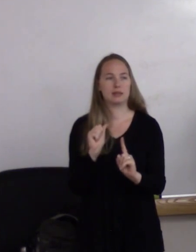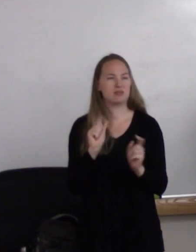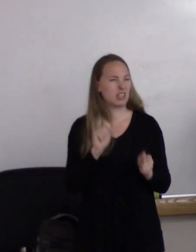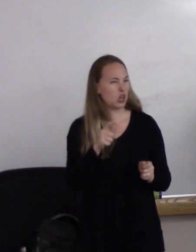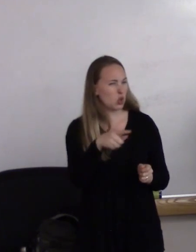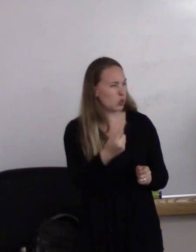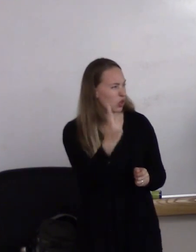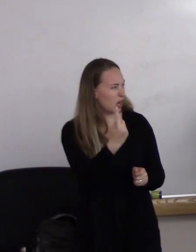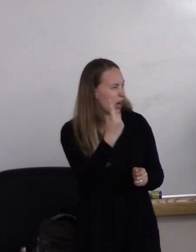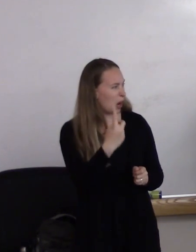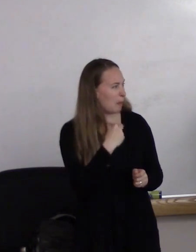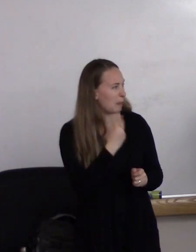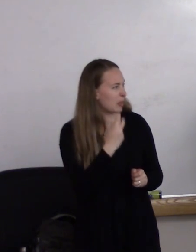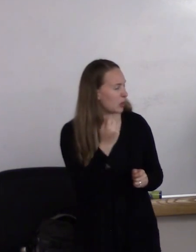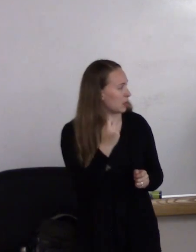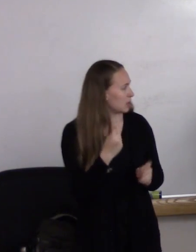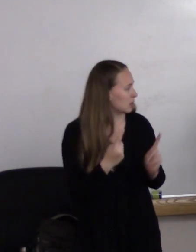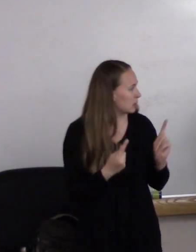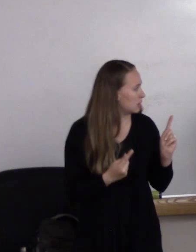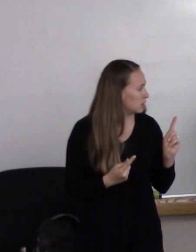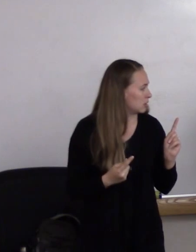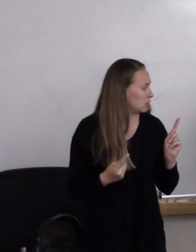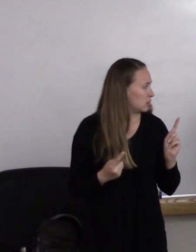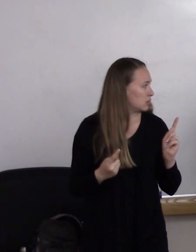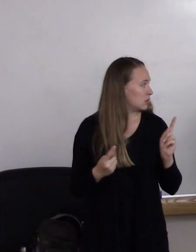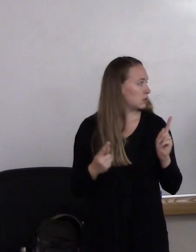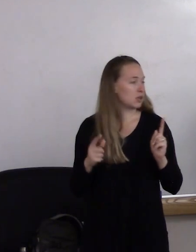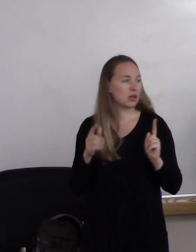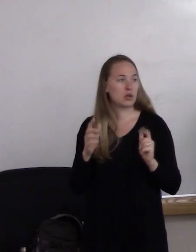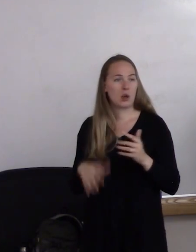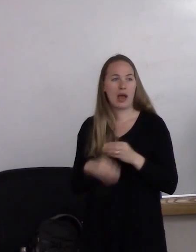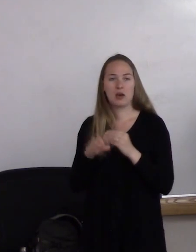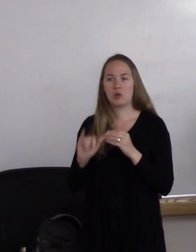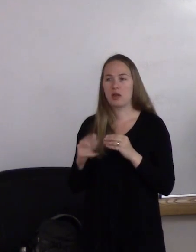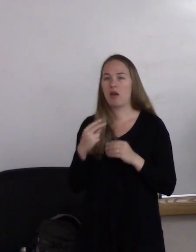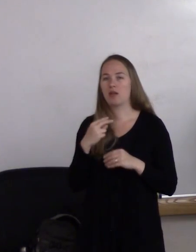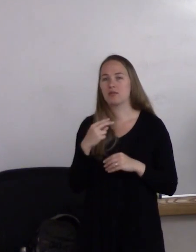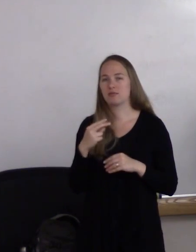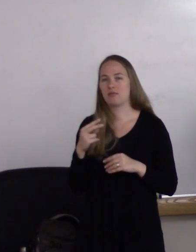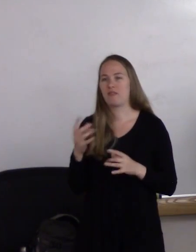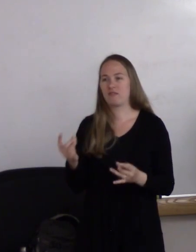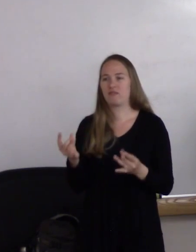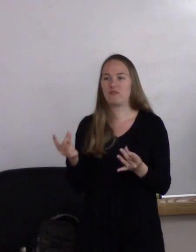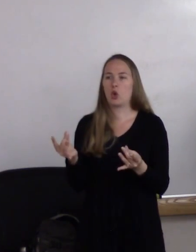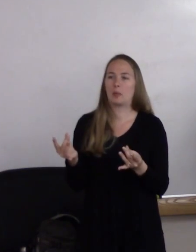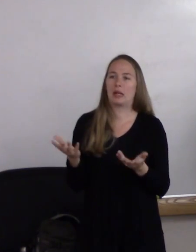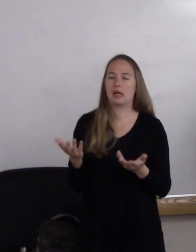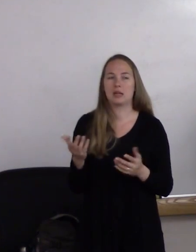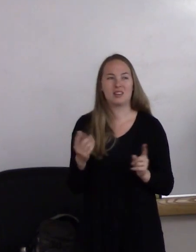(Kathleen) It just would add to that vulnerability, I think, and who would want to be feeling worse? It's as loud as I'm able to make it.